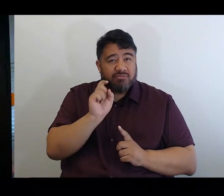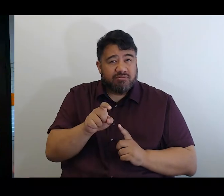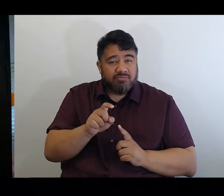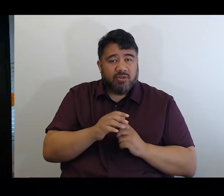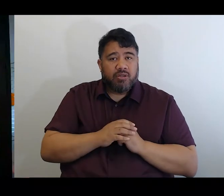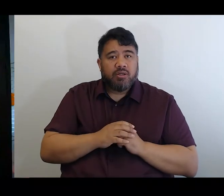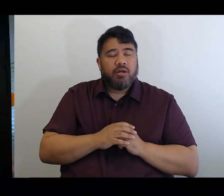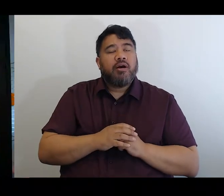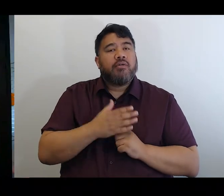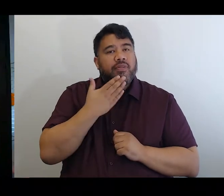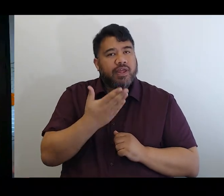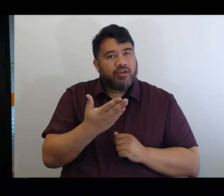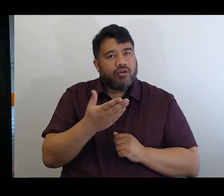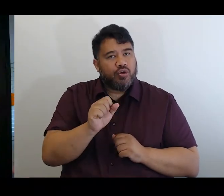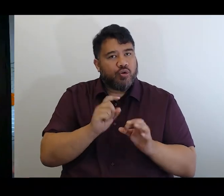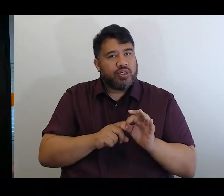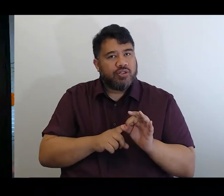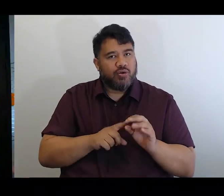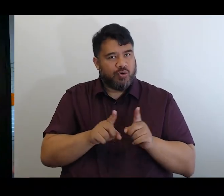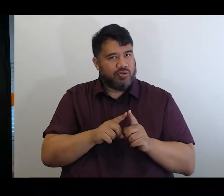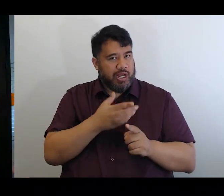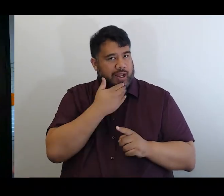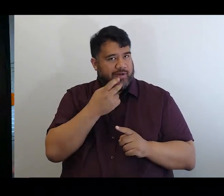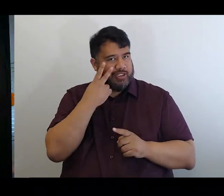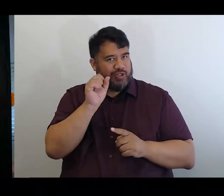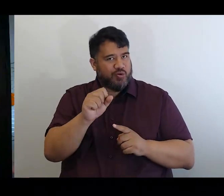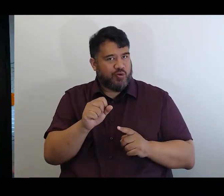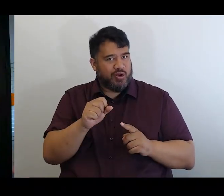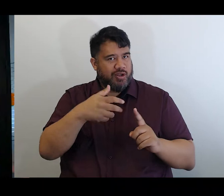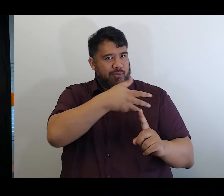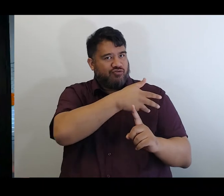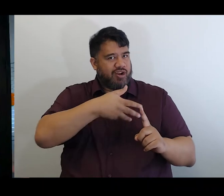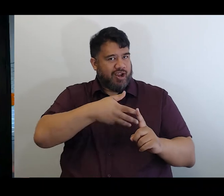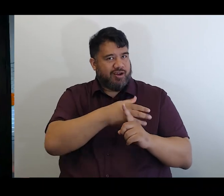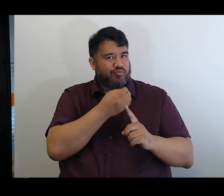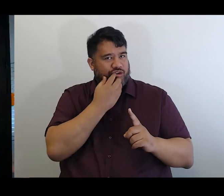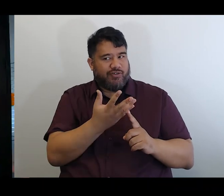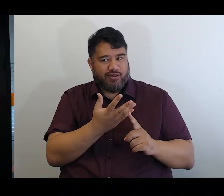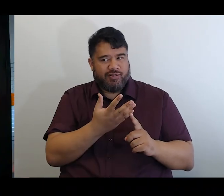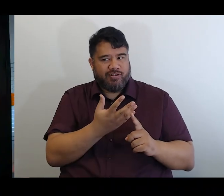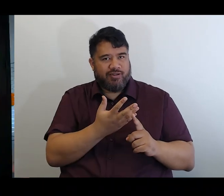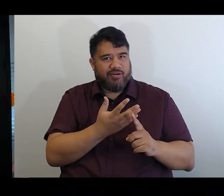And nice to see that beautiful backdrop on your screen of Mount Maunganui.